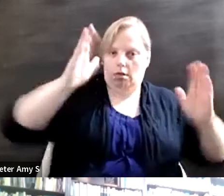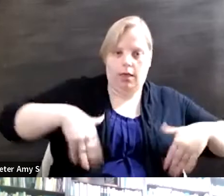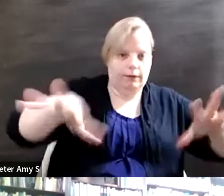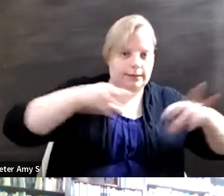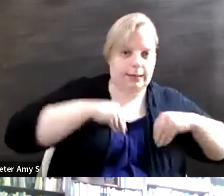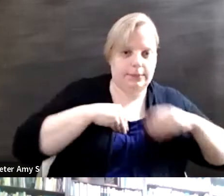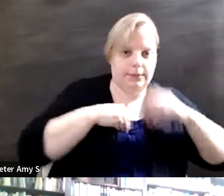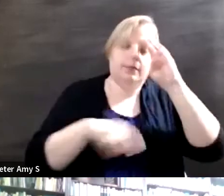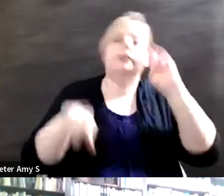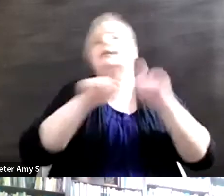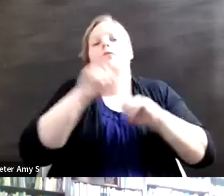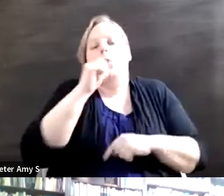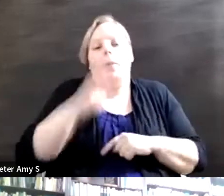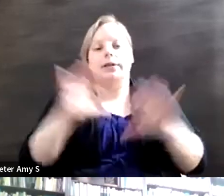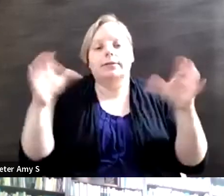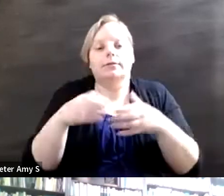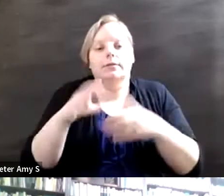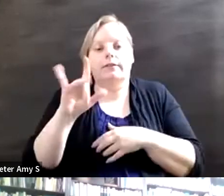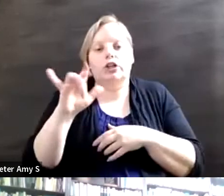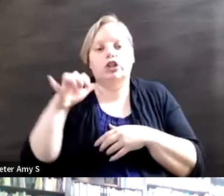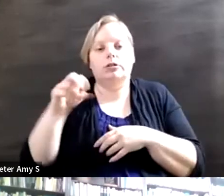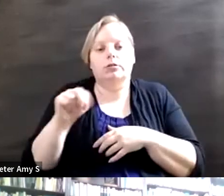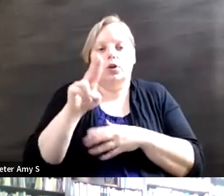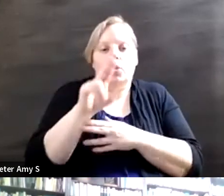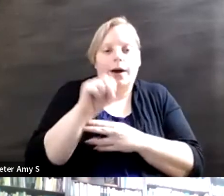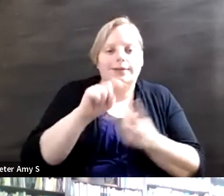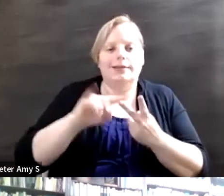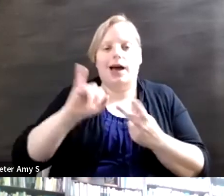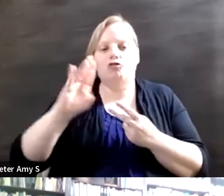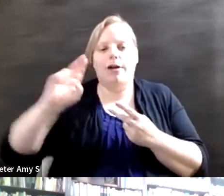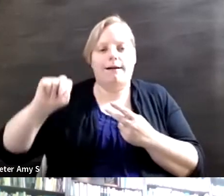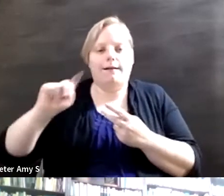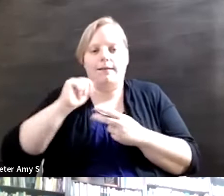in which the U.S. and Iran--one of the few areas in which we can agree--is to suppress